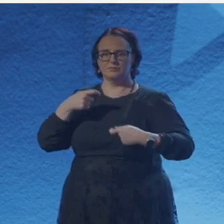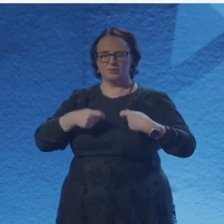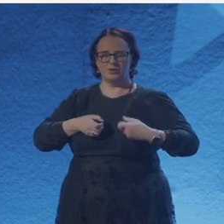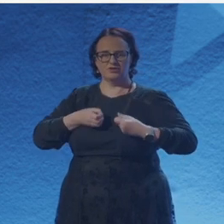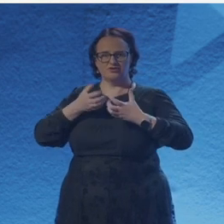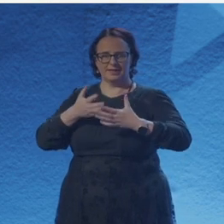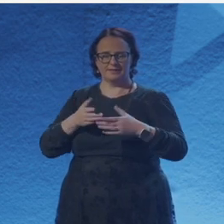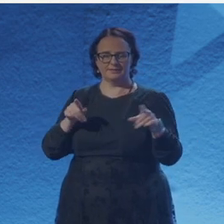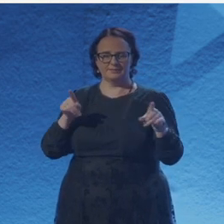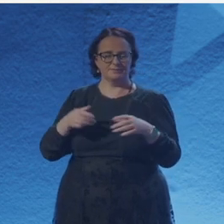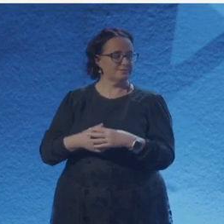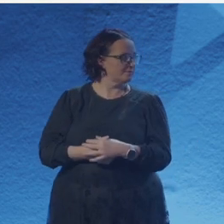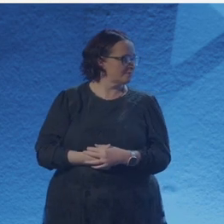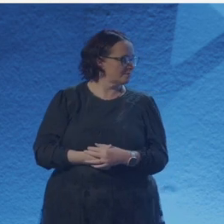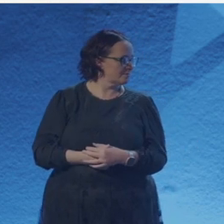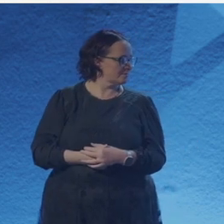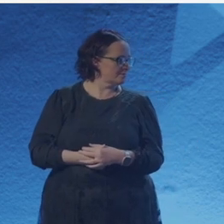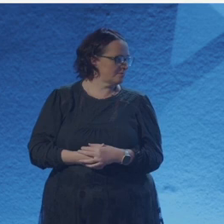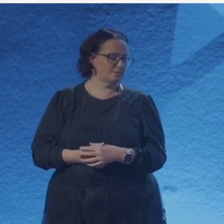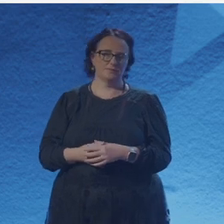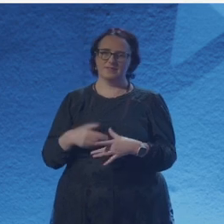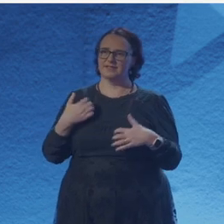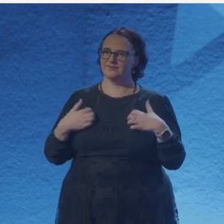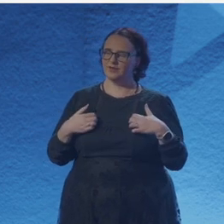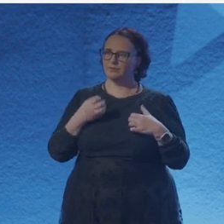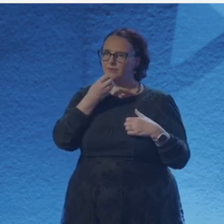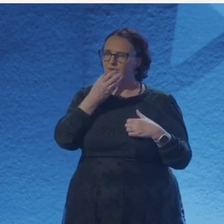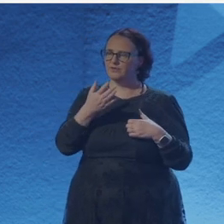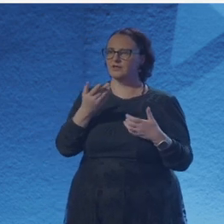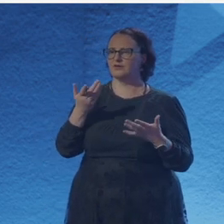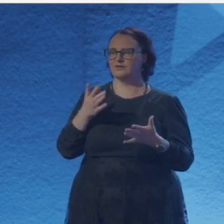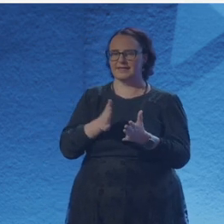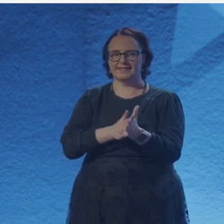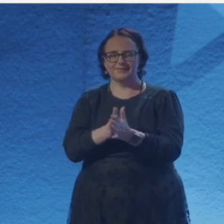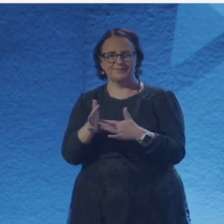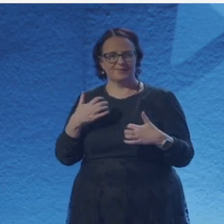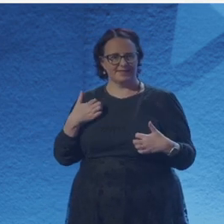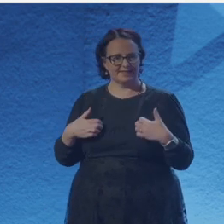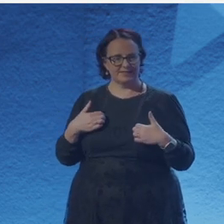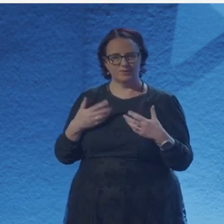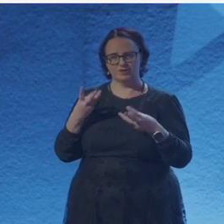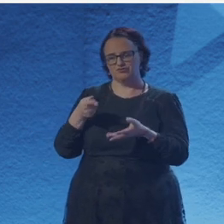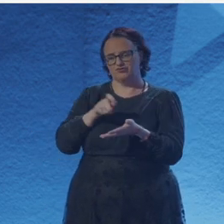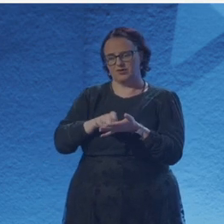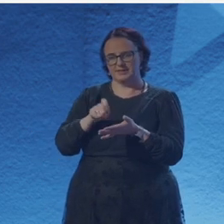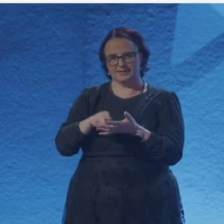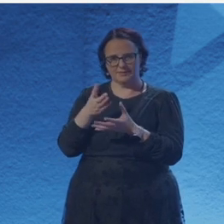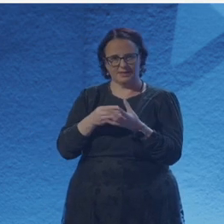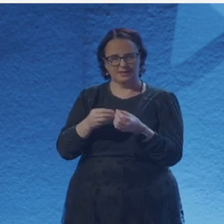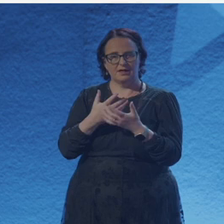you've been writing more poems about historical figures in science. So how did you come about to science and poetry?